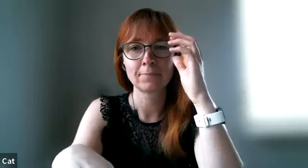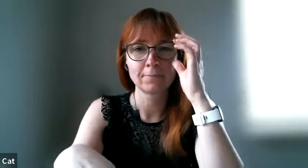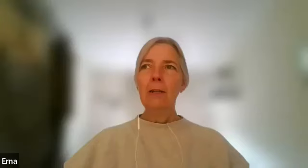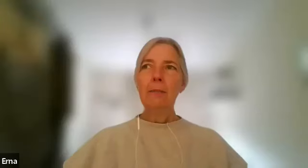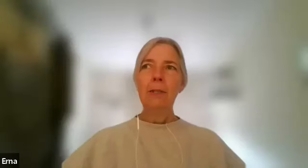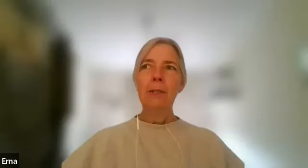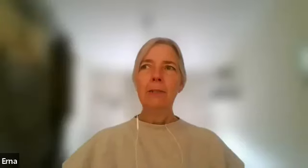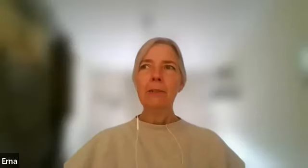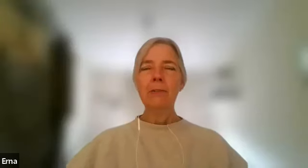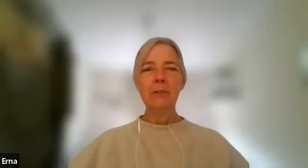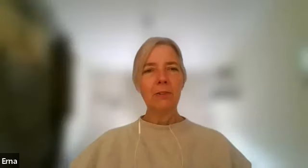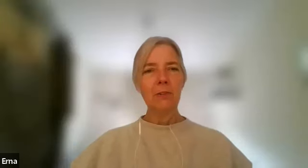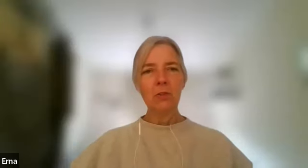um do you believe it has to be true